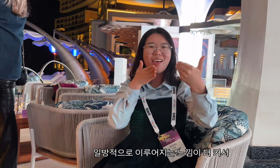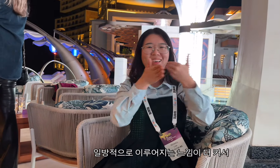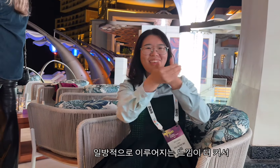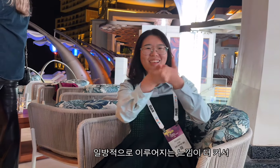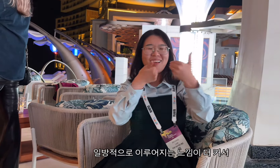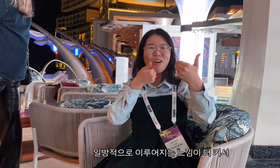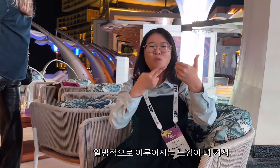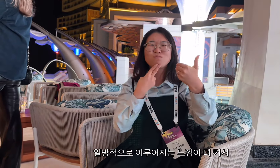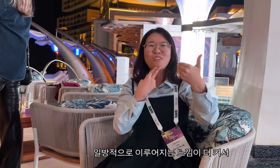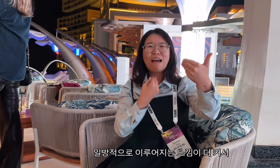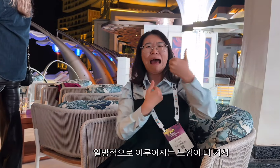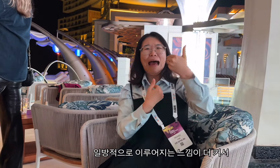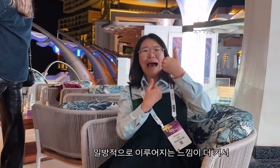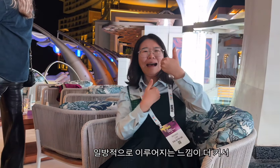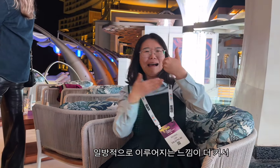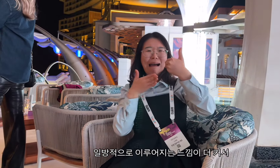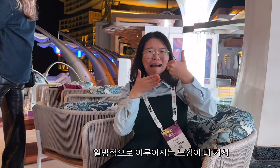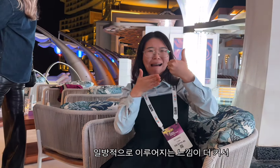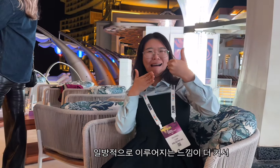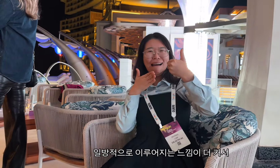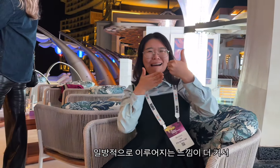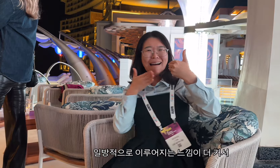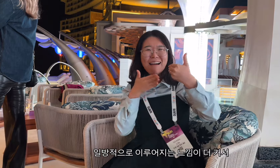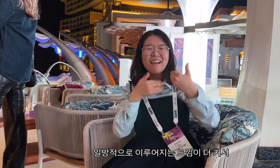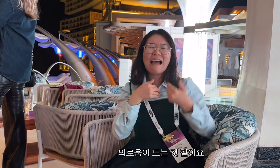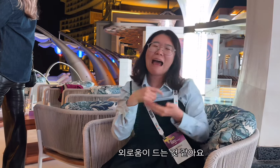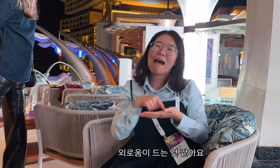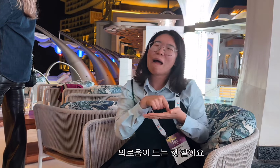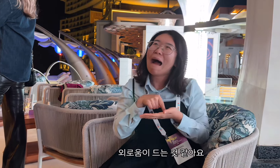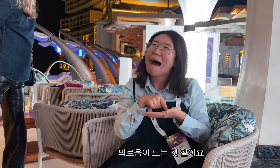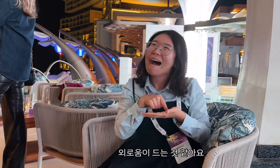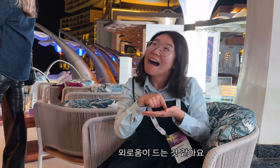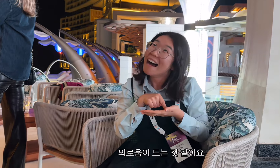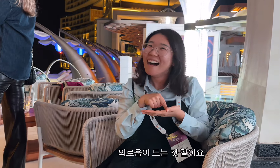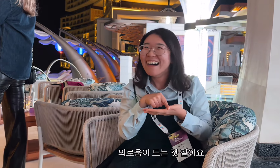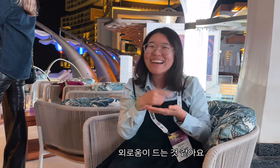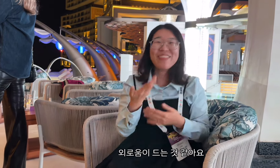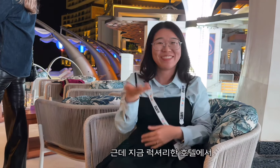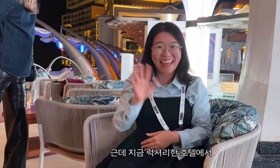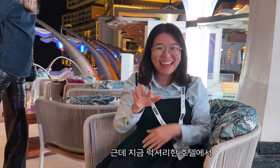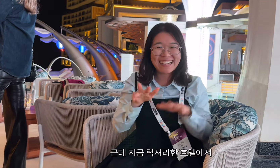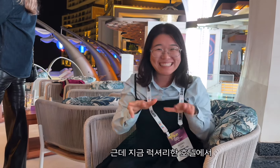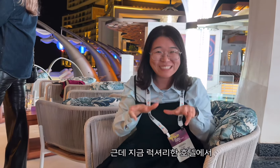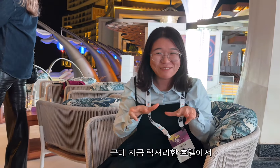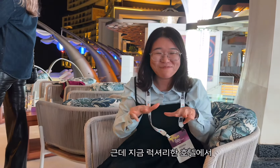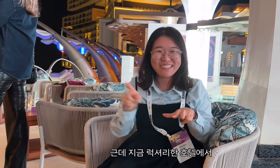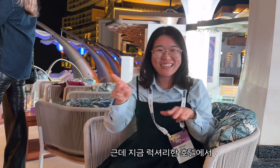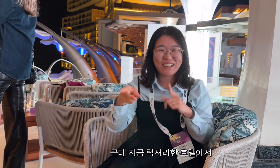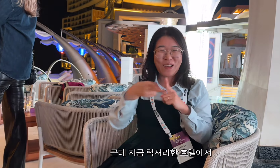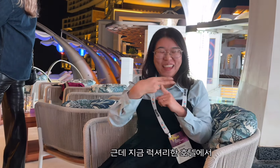because it feels more like communication is one-way rather than two-way. But now that the luxury hotel